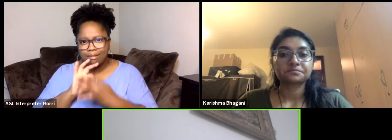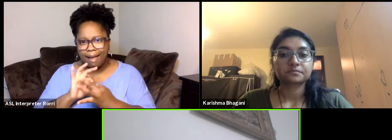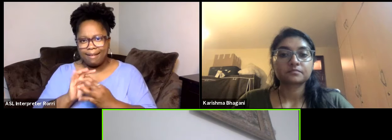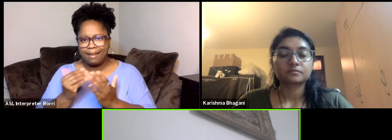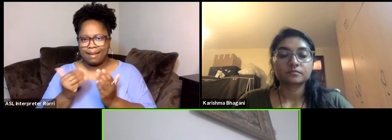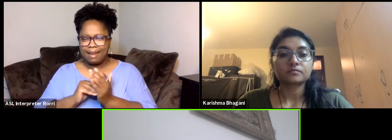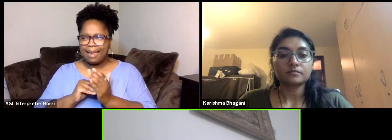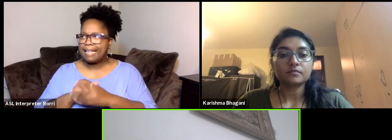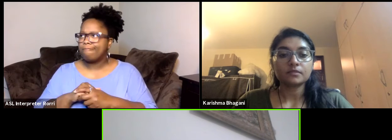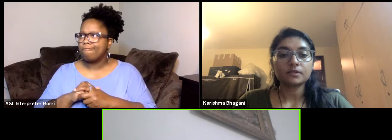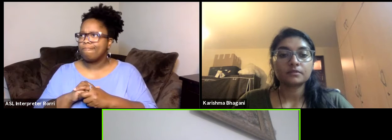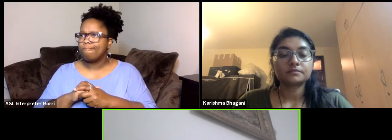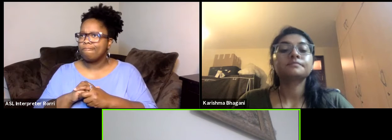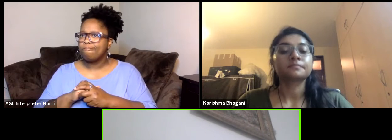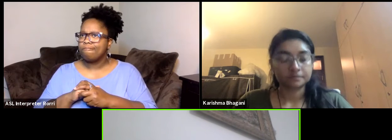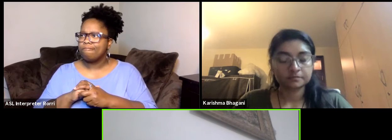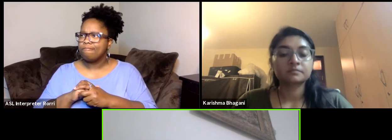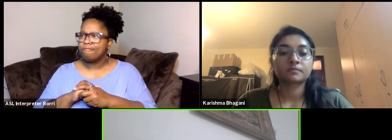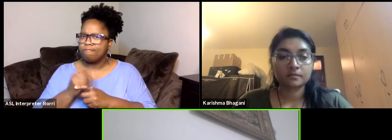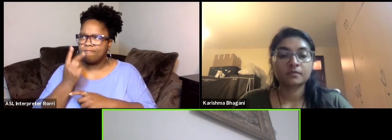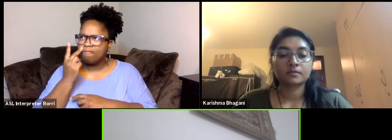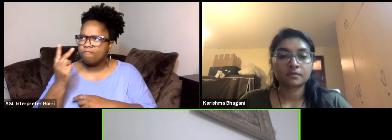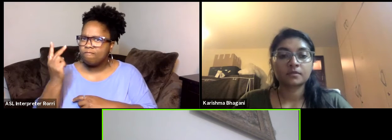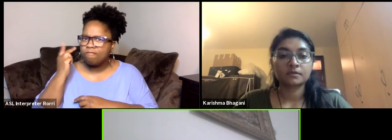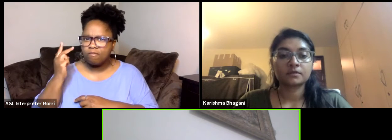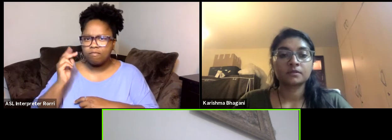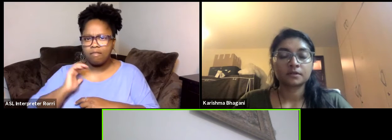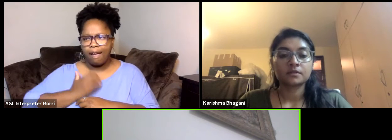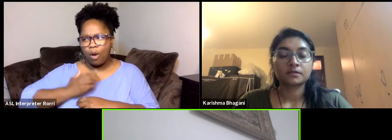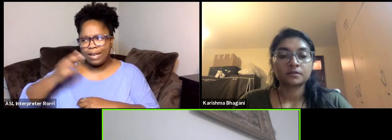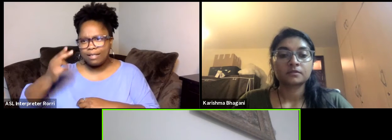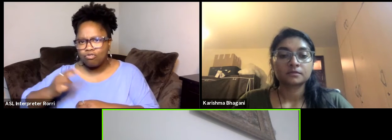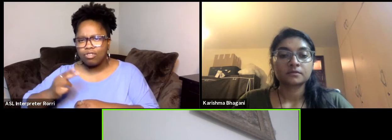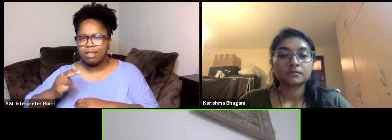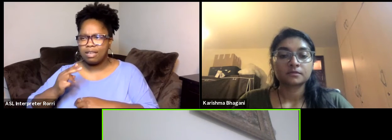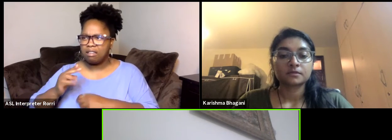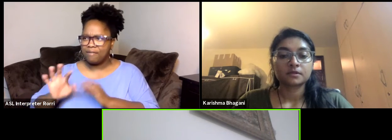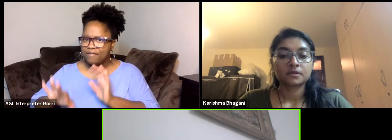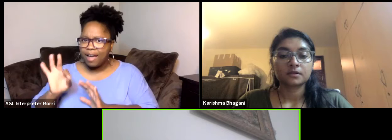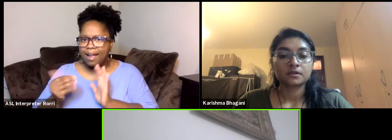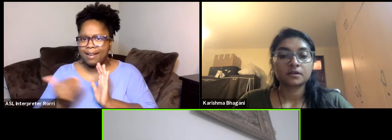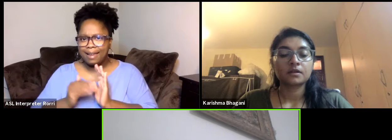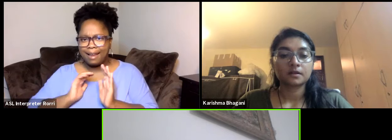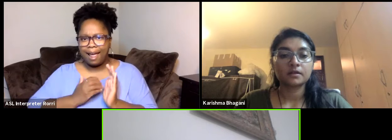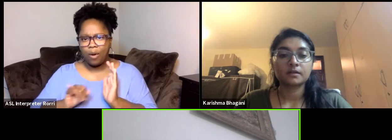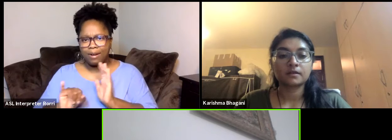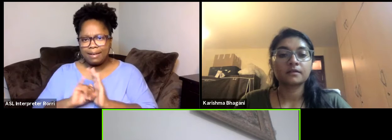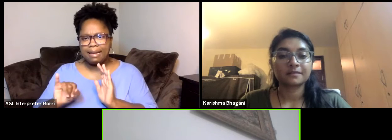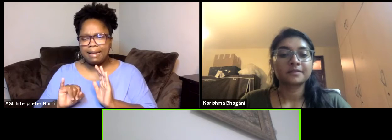How to say? Revisiting our history and our identity. And that's also really nice or really good, yeah.